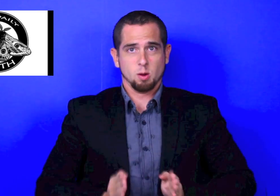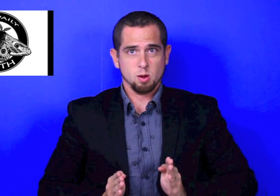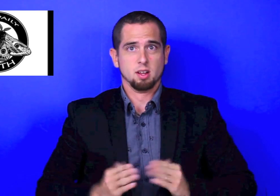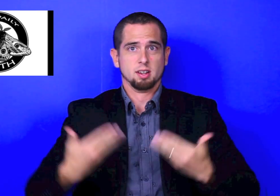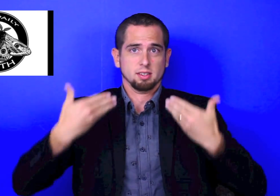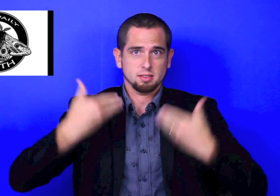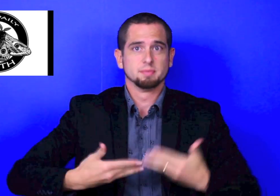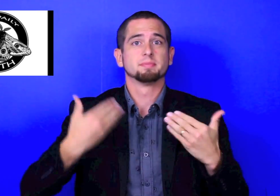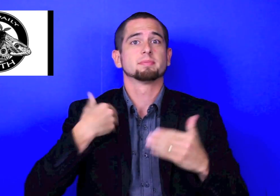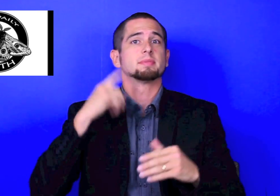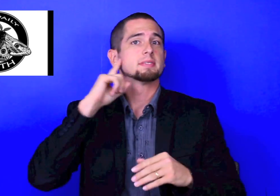I'm a Full D Deaf Individual.